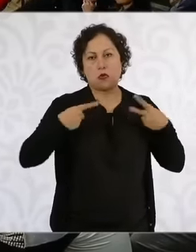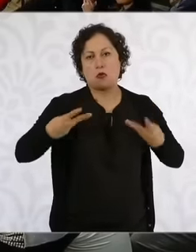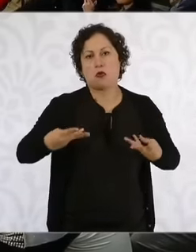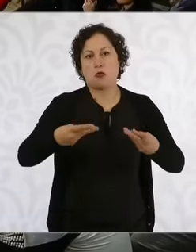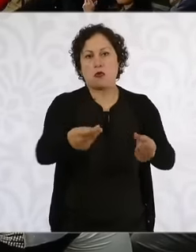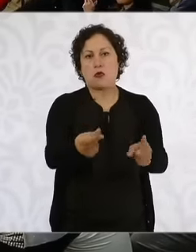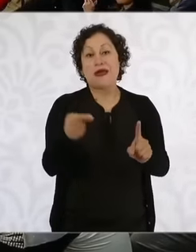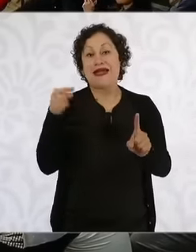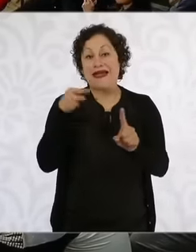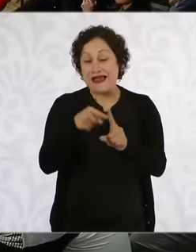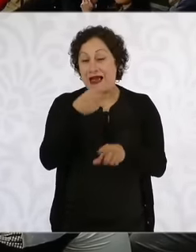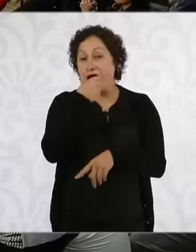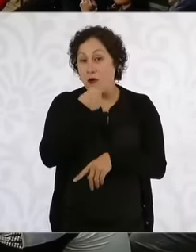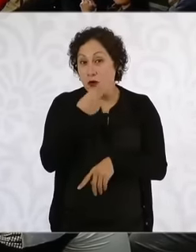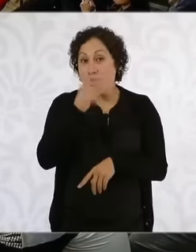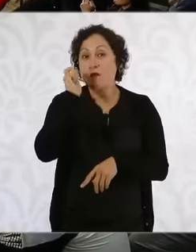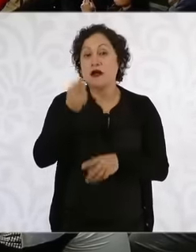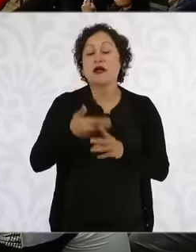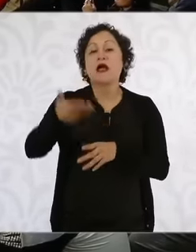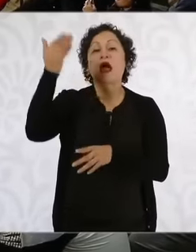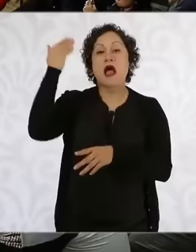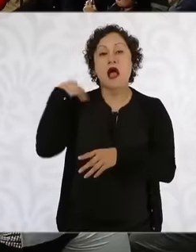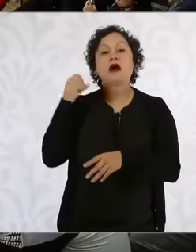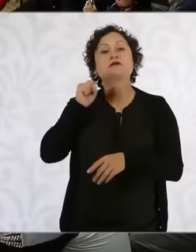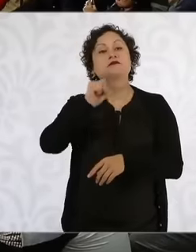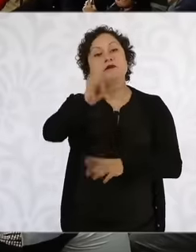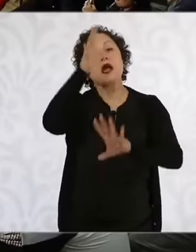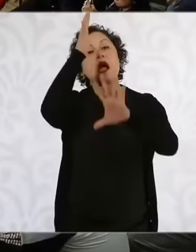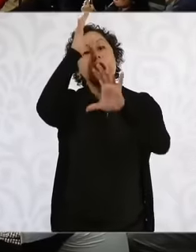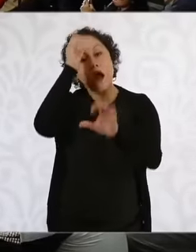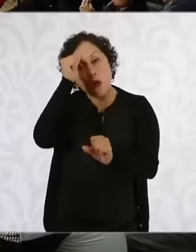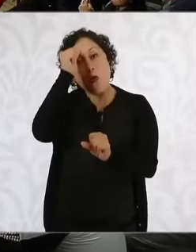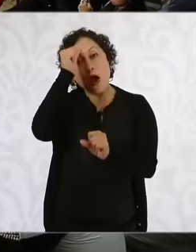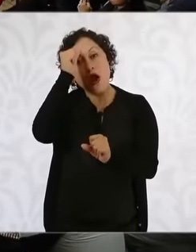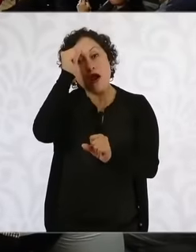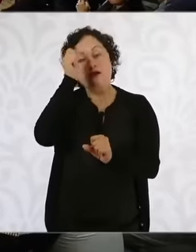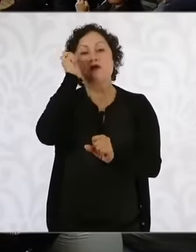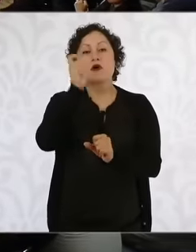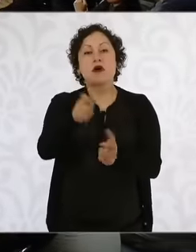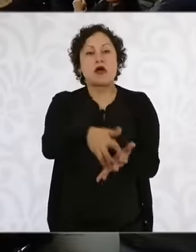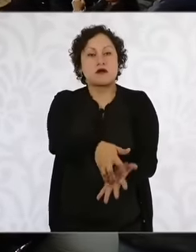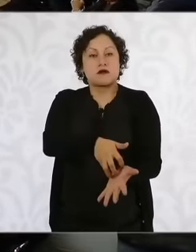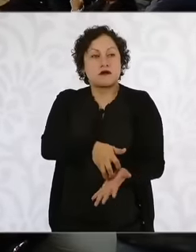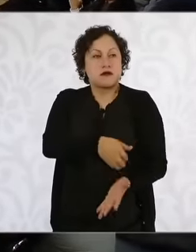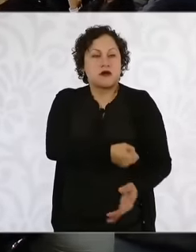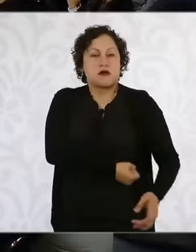austerity reform and said never again A rich government with poor people, however